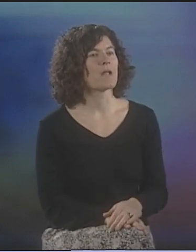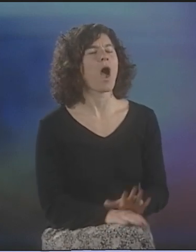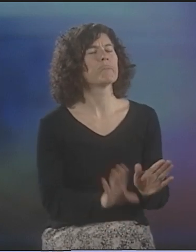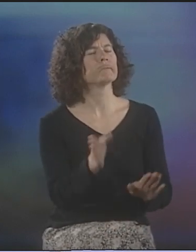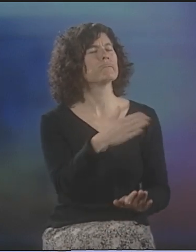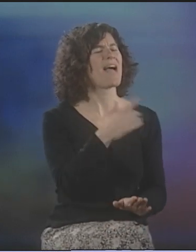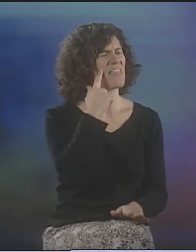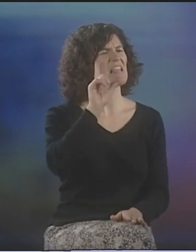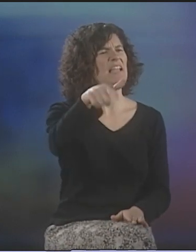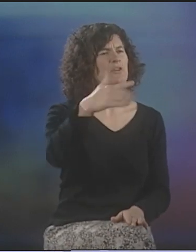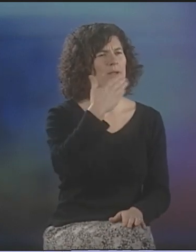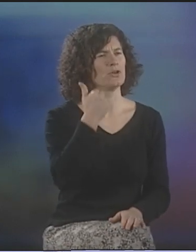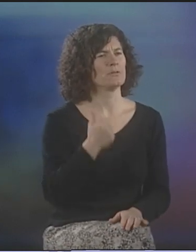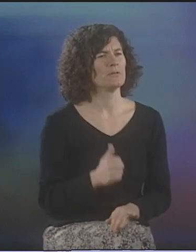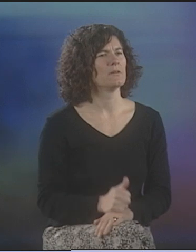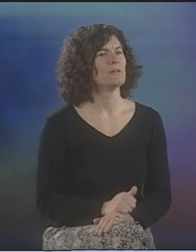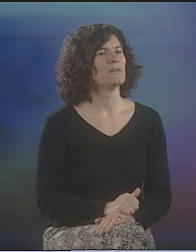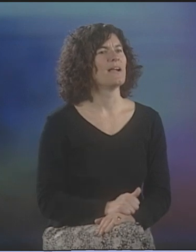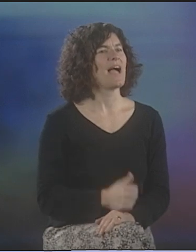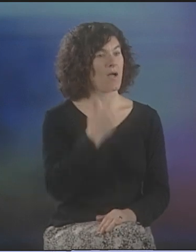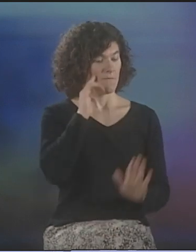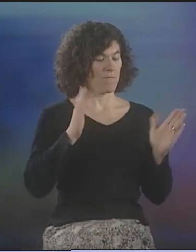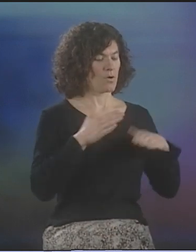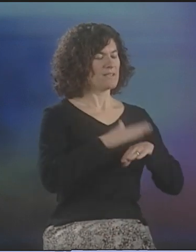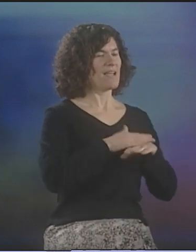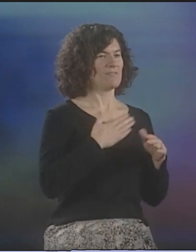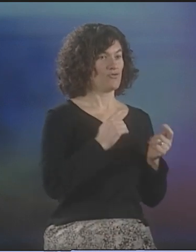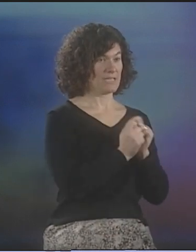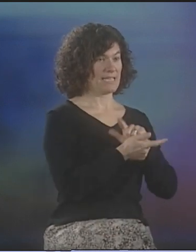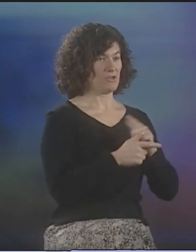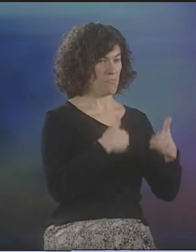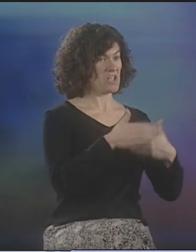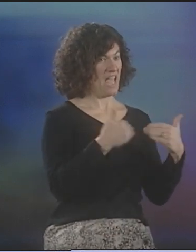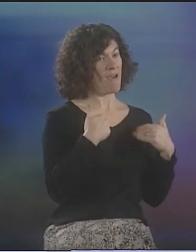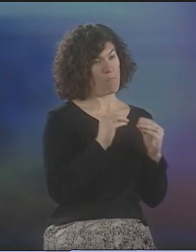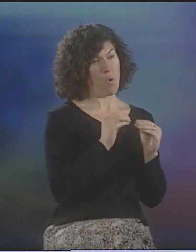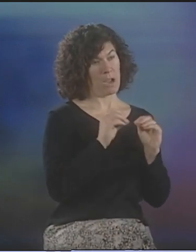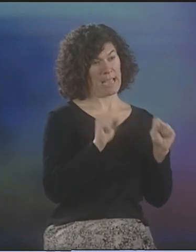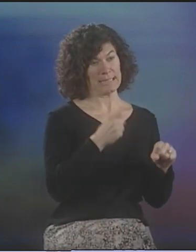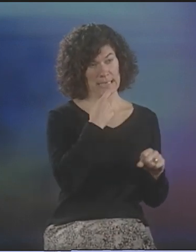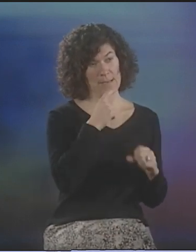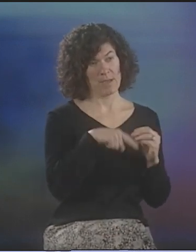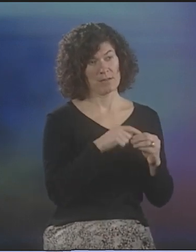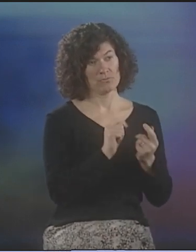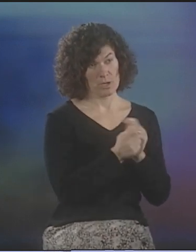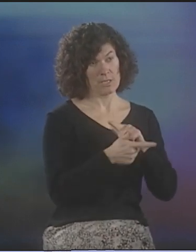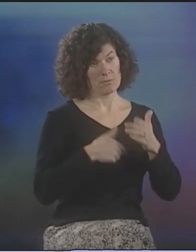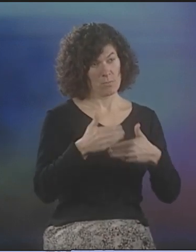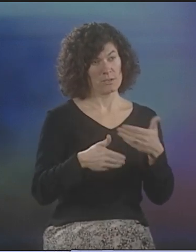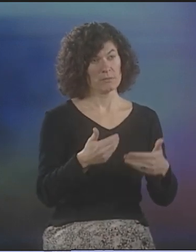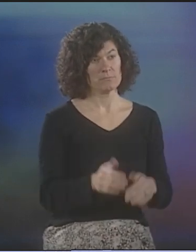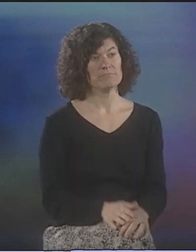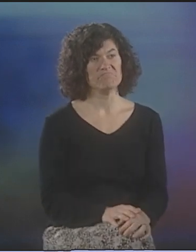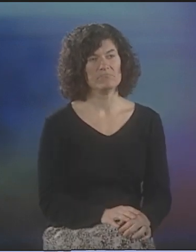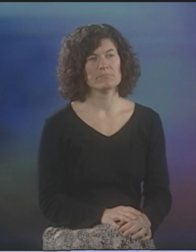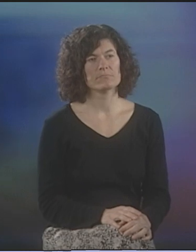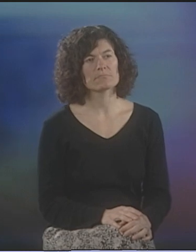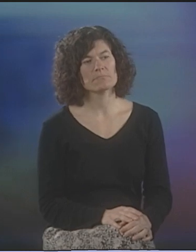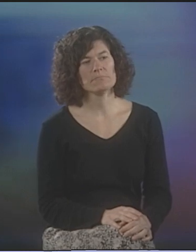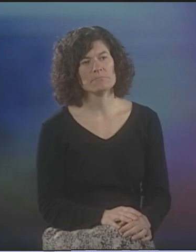OH, I THINK IF WE TALK ABOUT THAT LATER, IT'D BE BETTER. FIRST, I THINK I'D LIKE TO TALK ABOUT THE TRANSLATION PROCESS AND THEN WE'LL GET TO THE OTHER STUFF LATER.